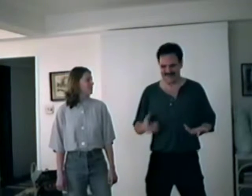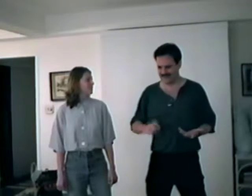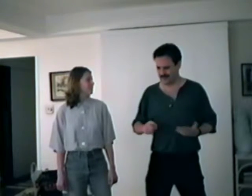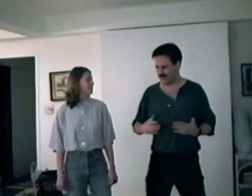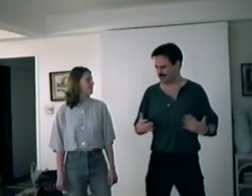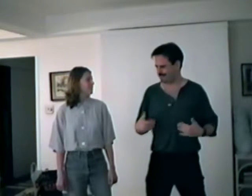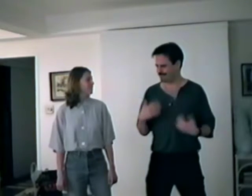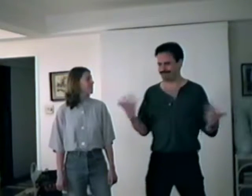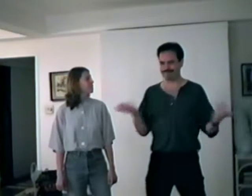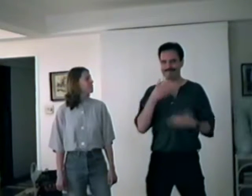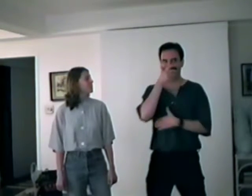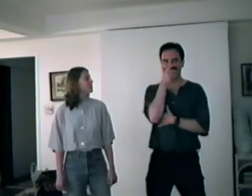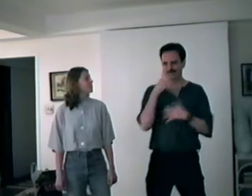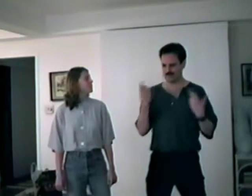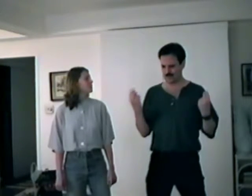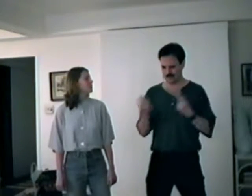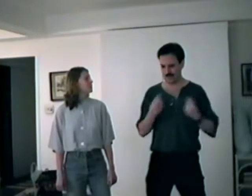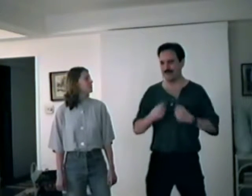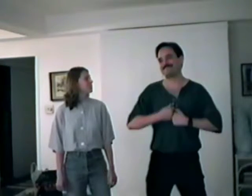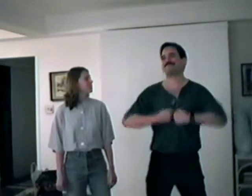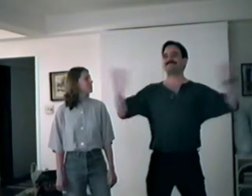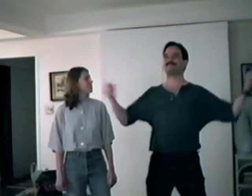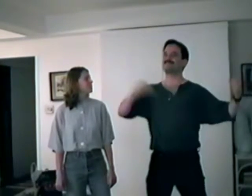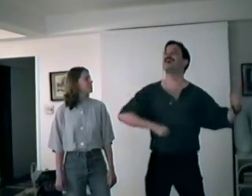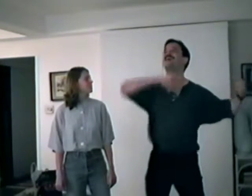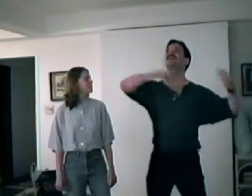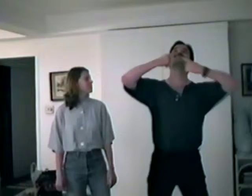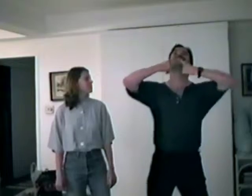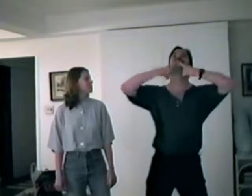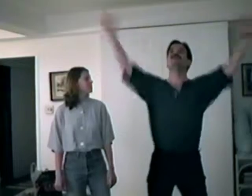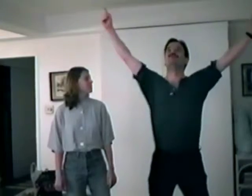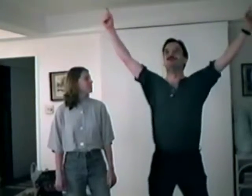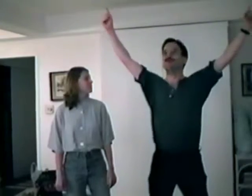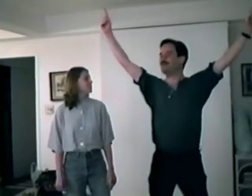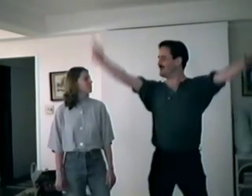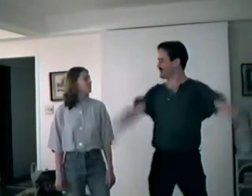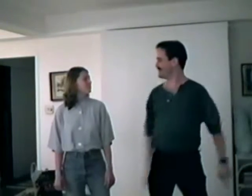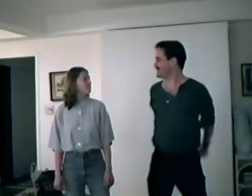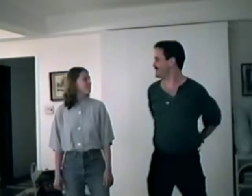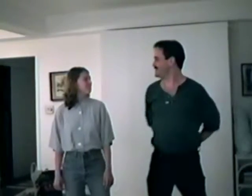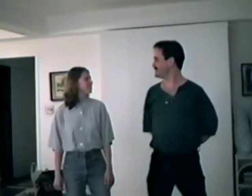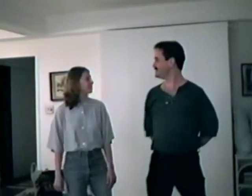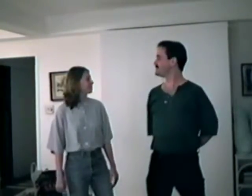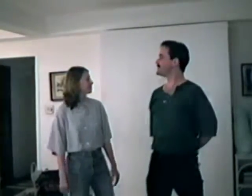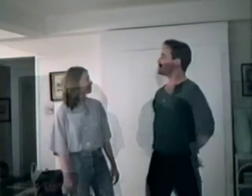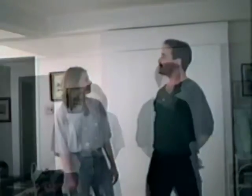That I've gotta let go and crow!